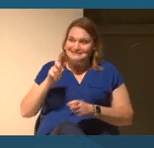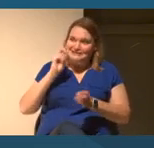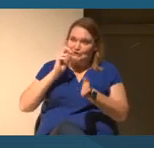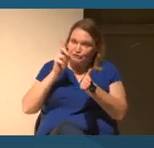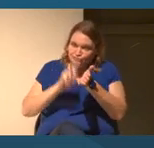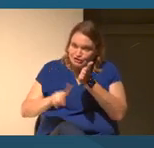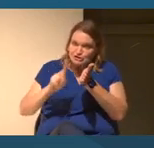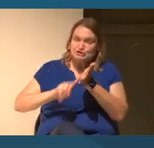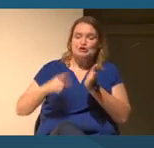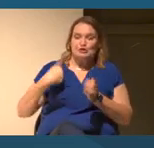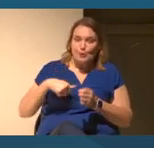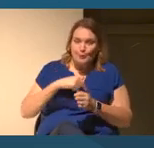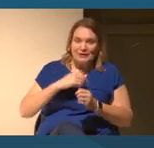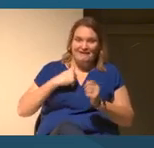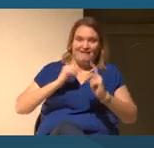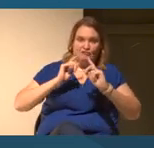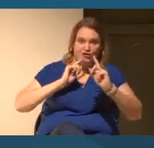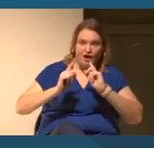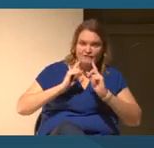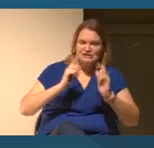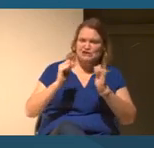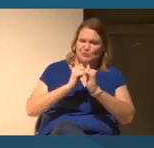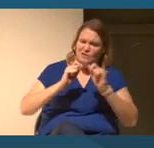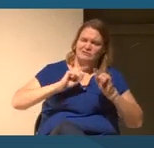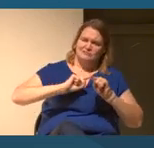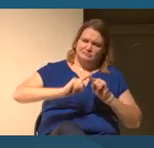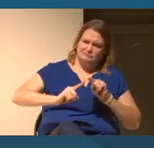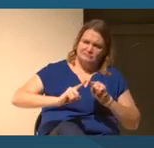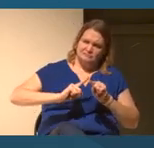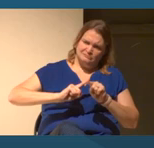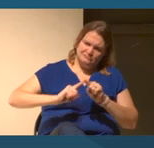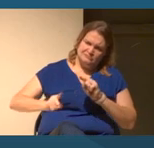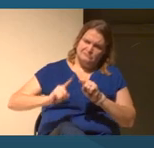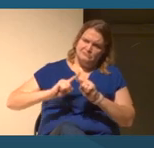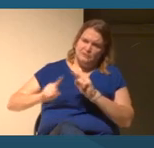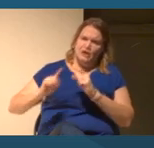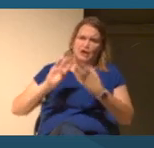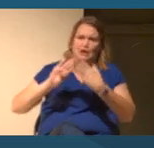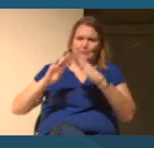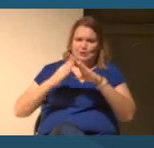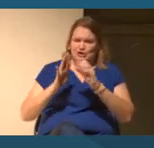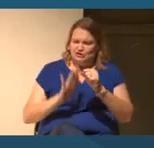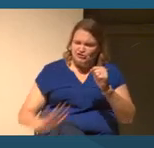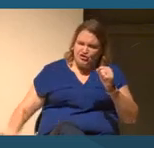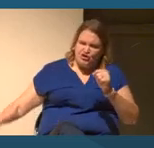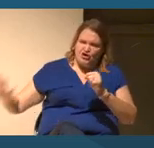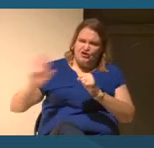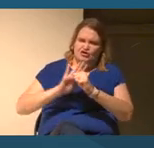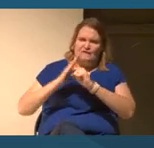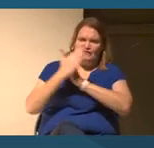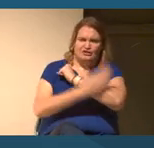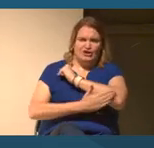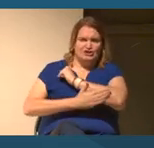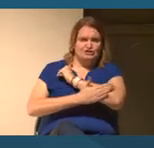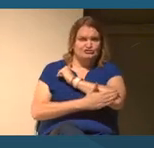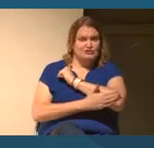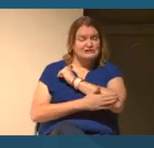with ranges of communities around the country. We also felt that Smithsonian could not define this.